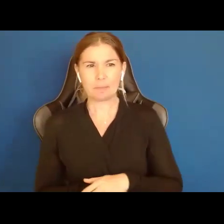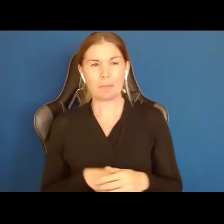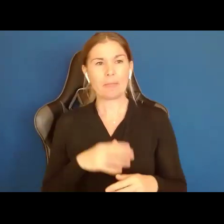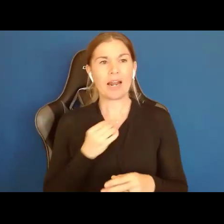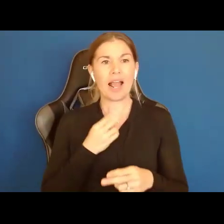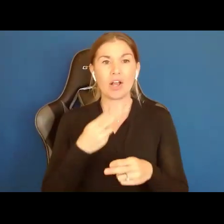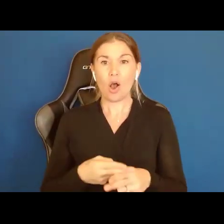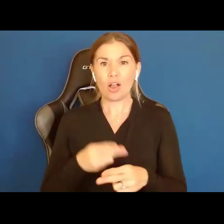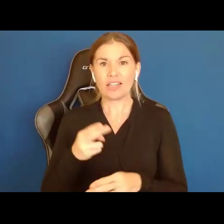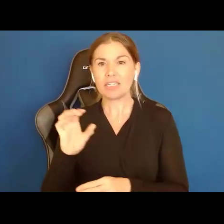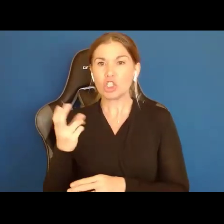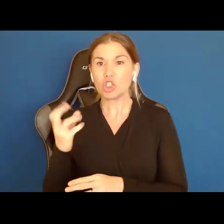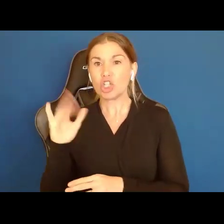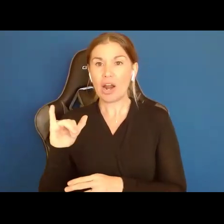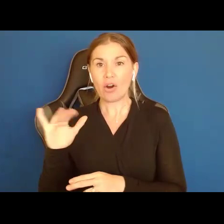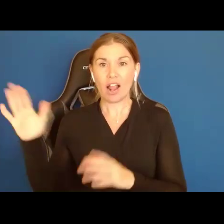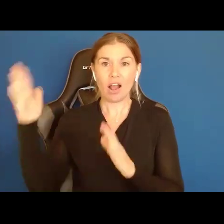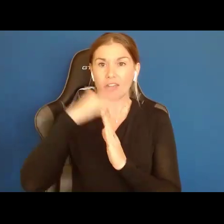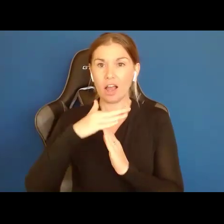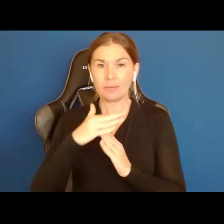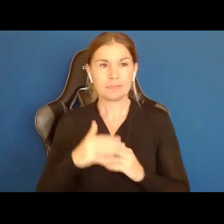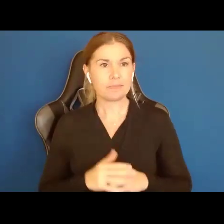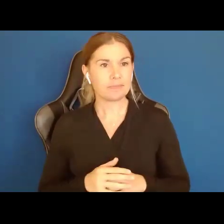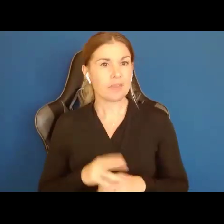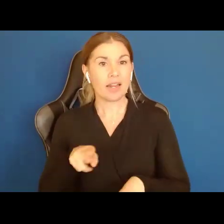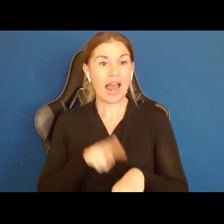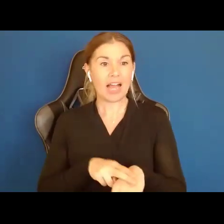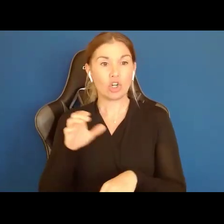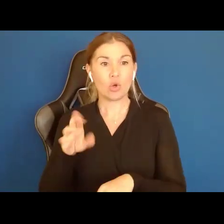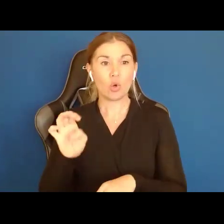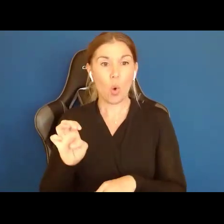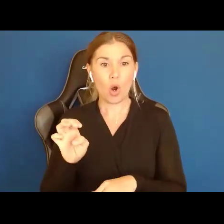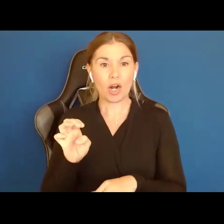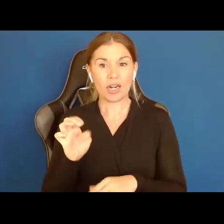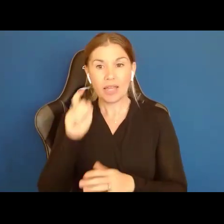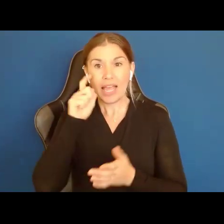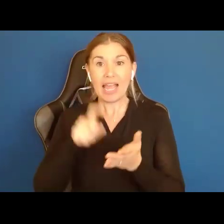the sundae. The National Core Indicator Study, which geek that I am, is my favorite study, the National